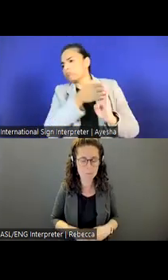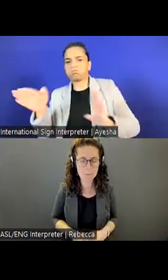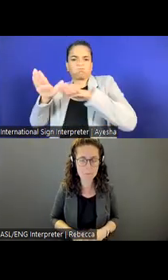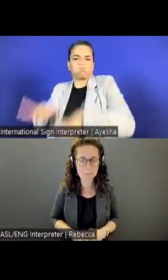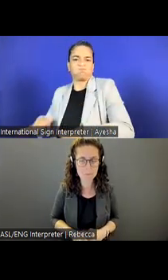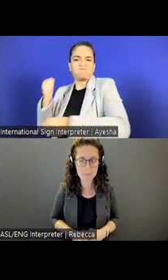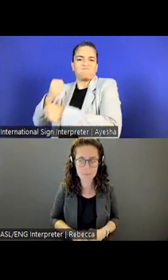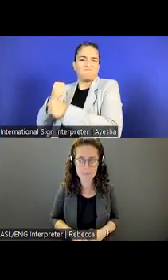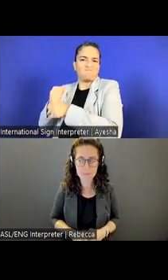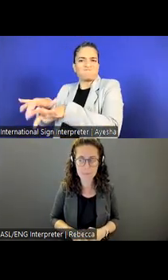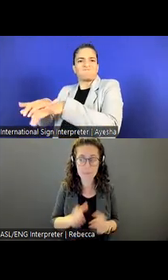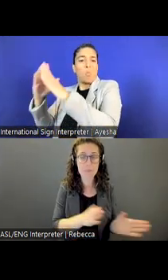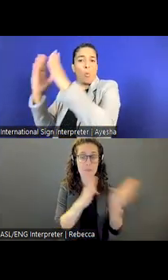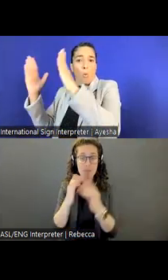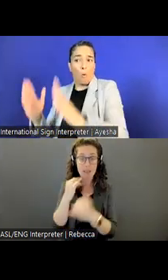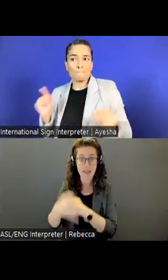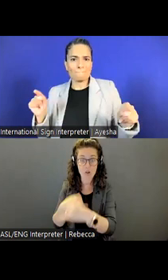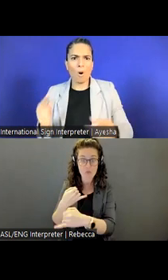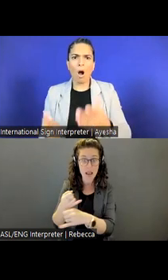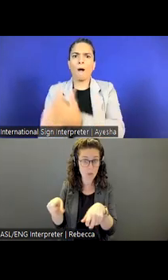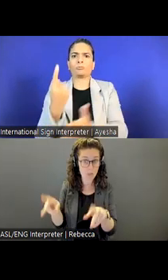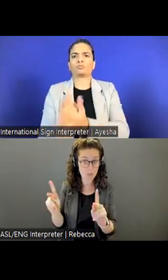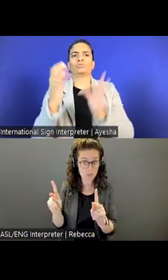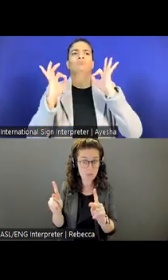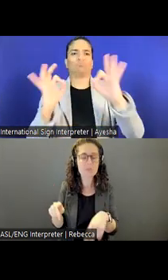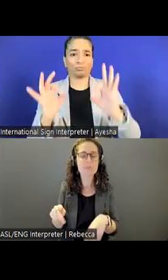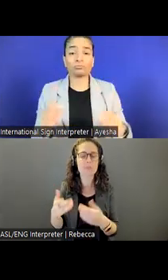Then going to our international side. Again, there is a separate portal.